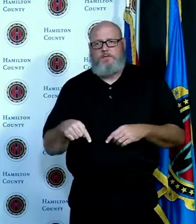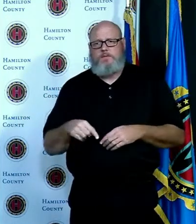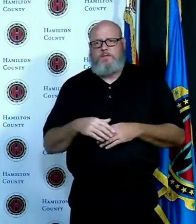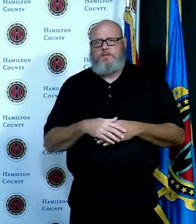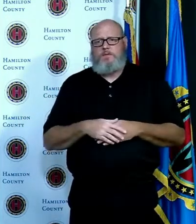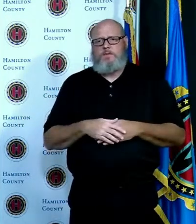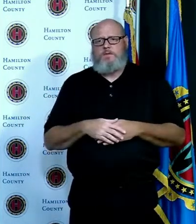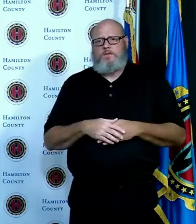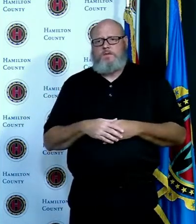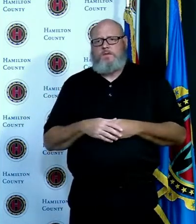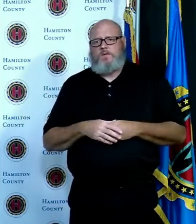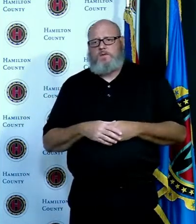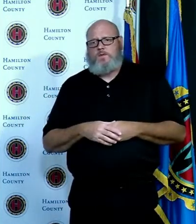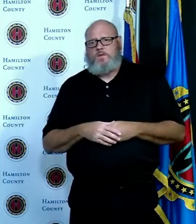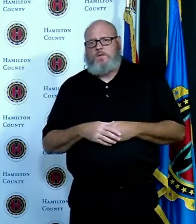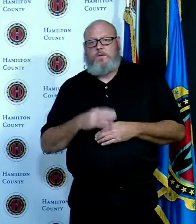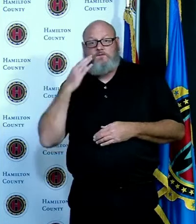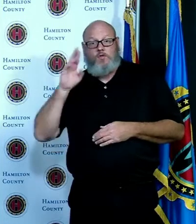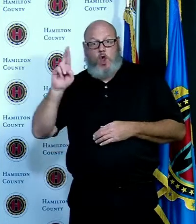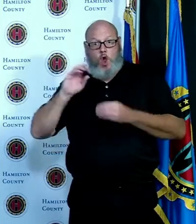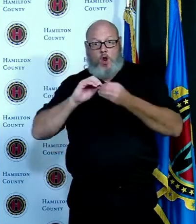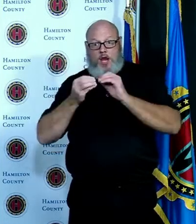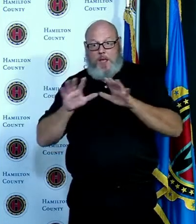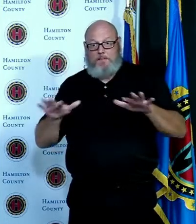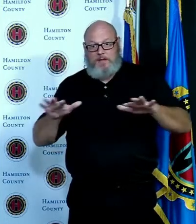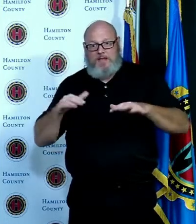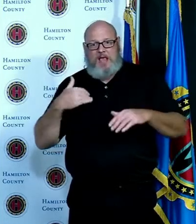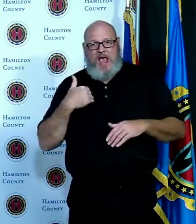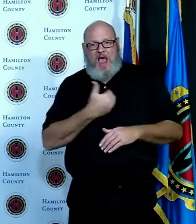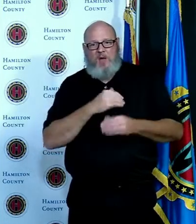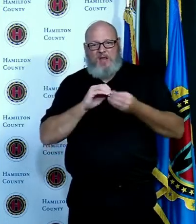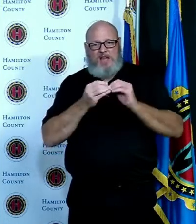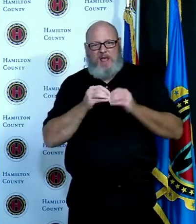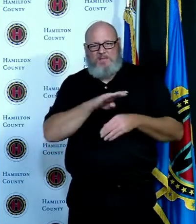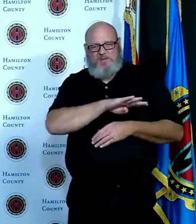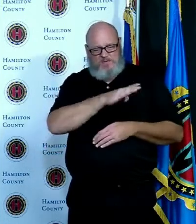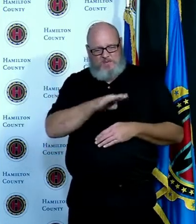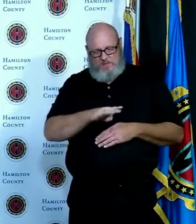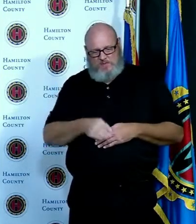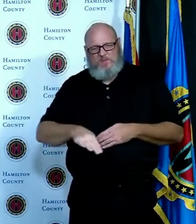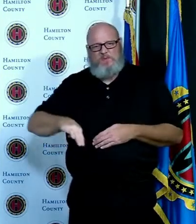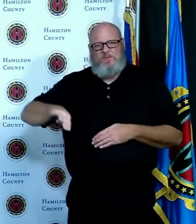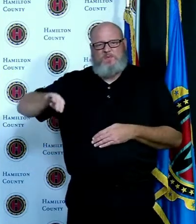the graph on the left is just for Hamilton County the graph on the right is pretty stark looking it